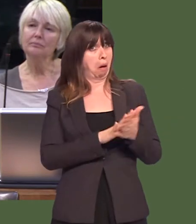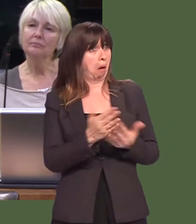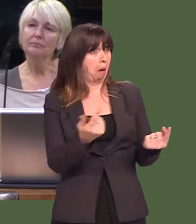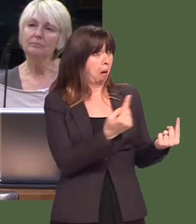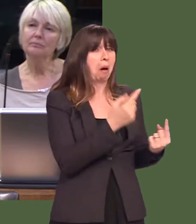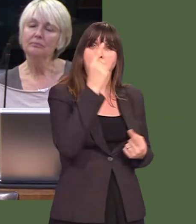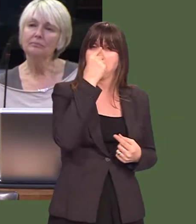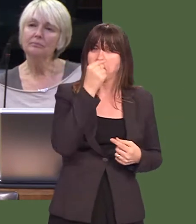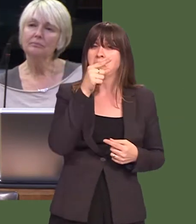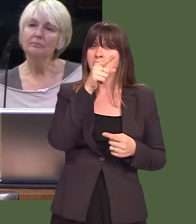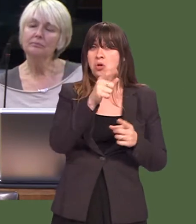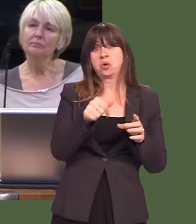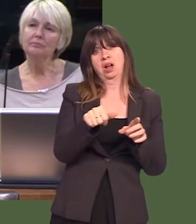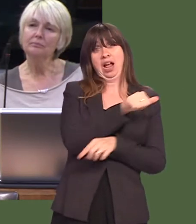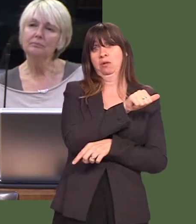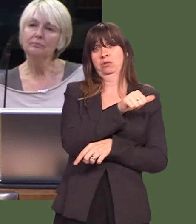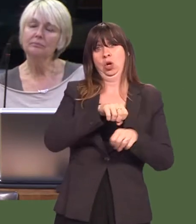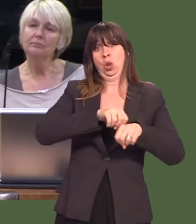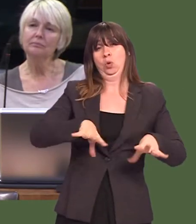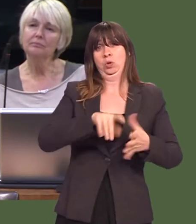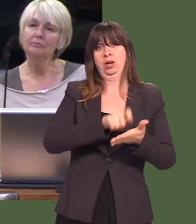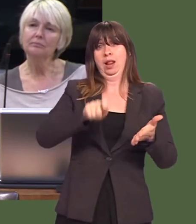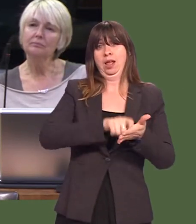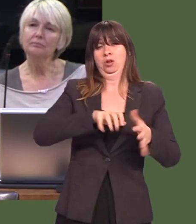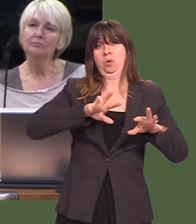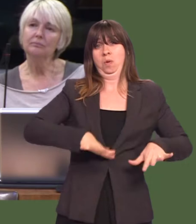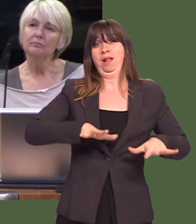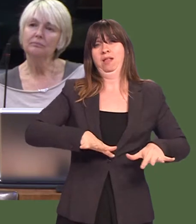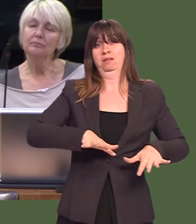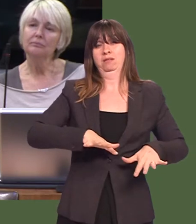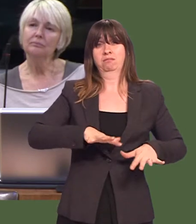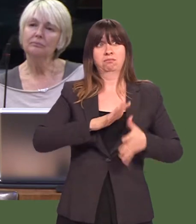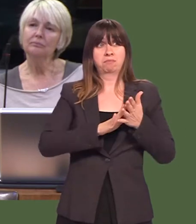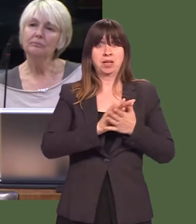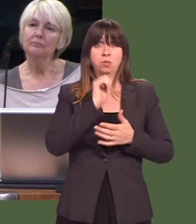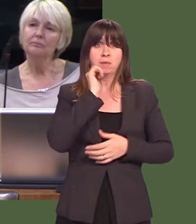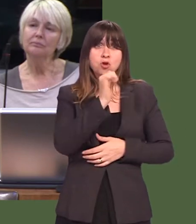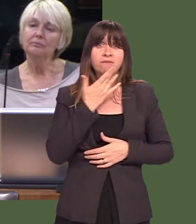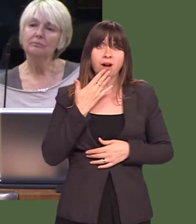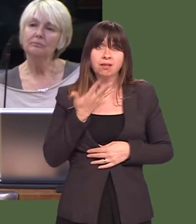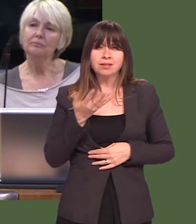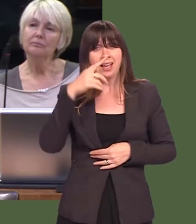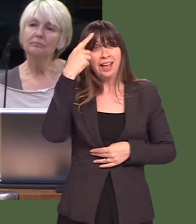you might, does that mean this will be a verdict on you? Will it be your fault?